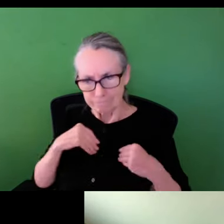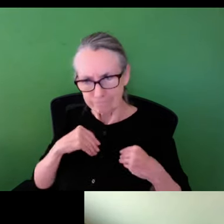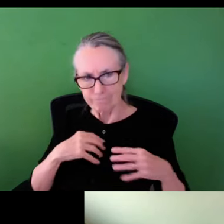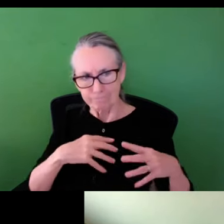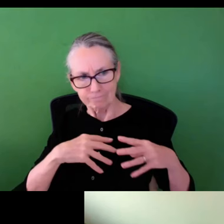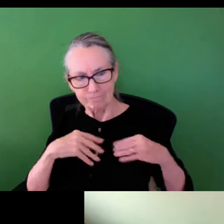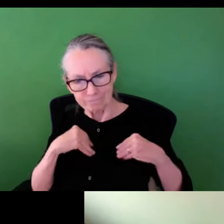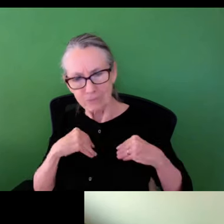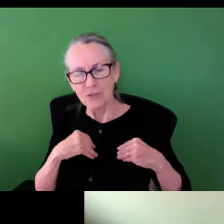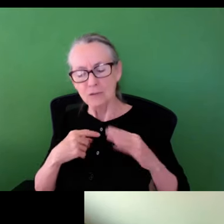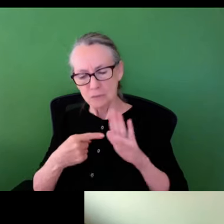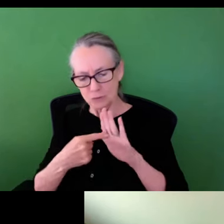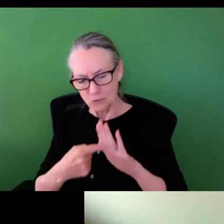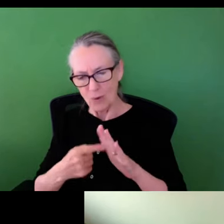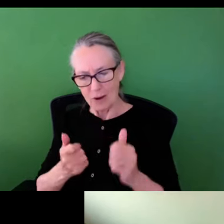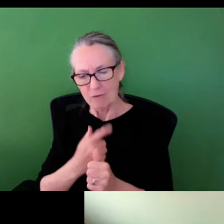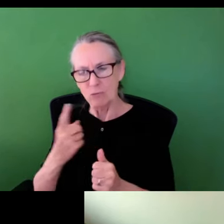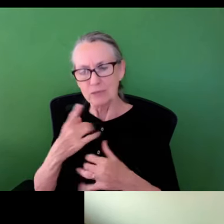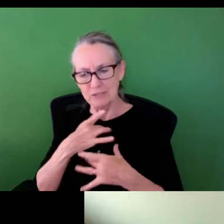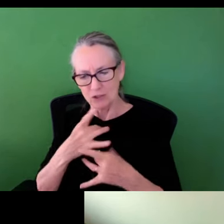and we all have to sort of buy into it and it has